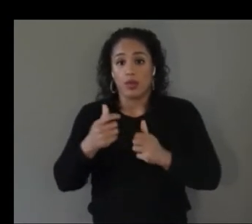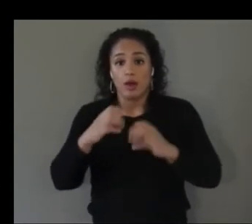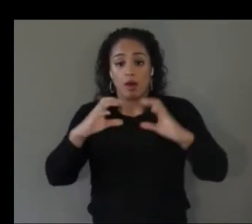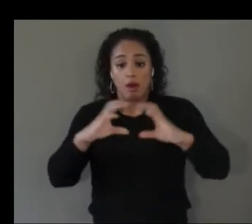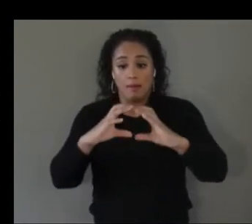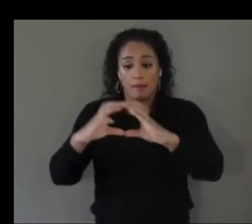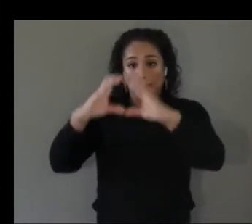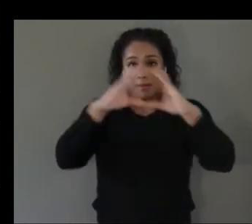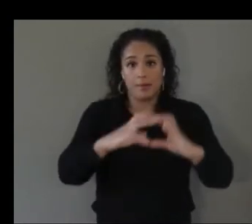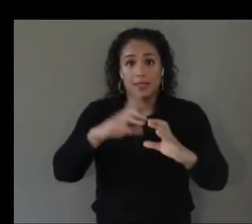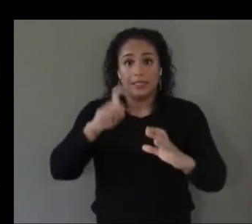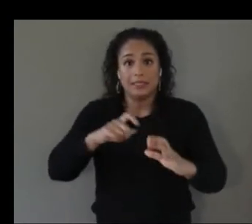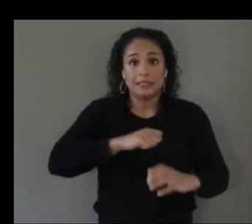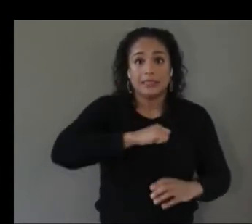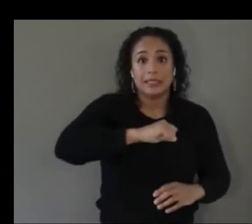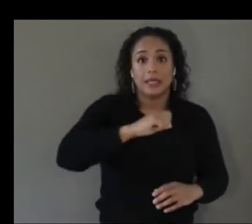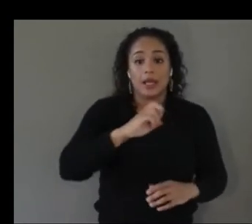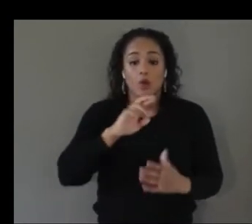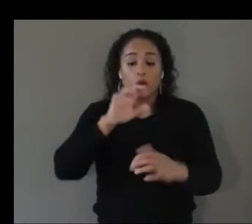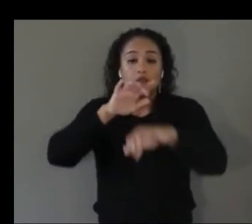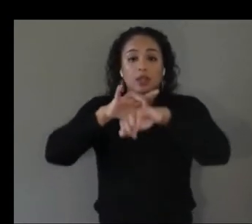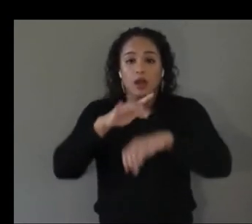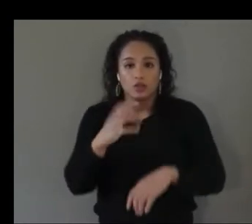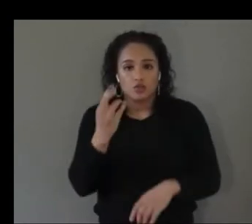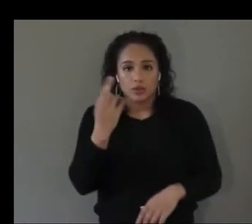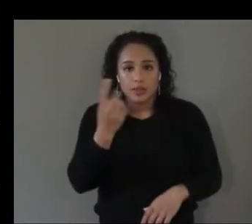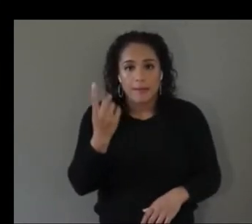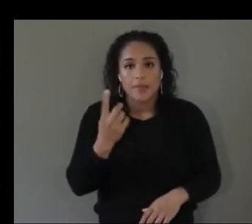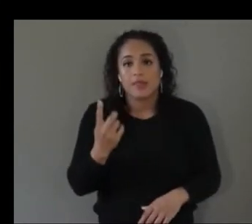and so one of our key questions in our project was how to convey the sound of